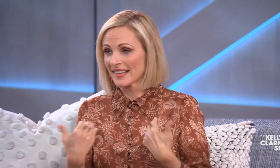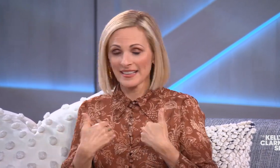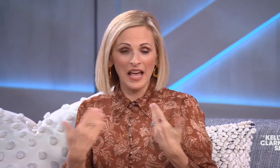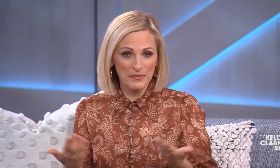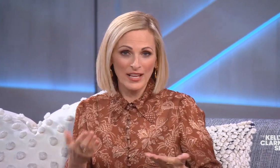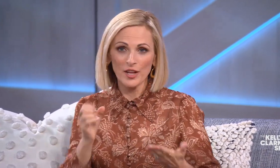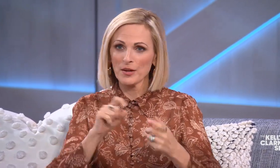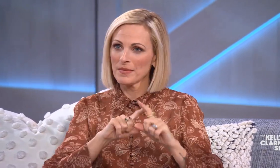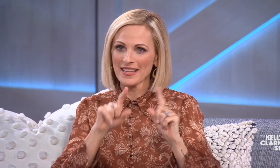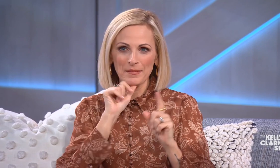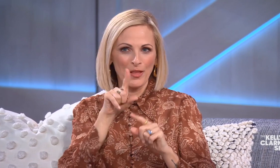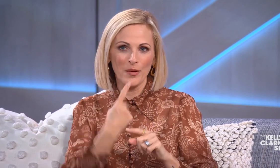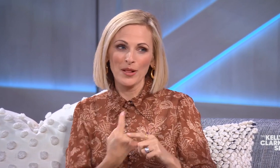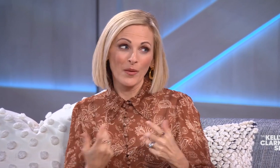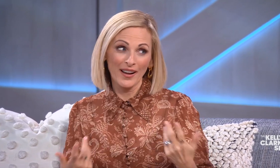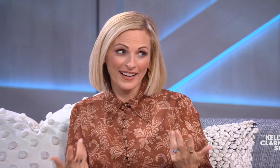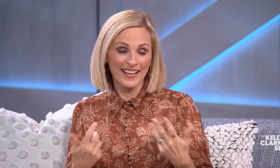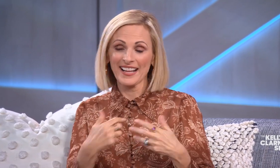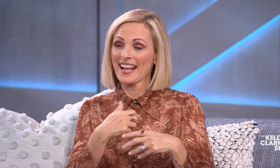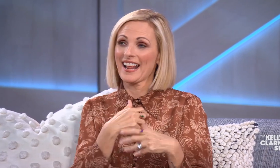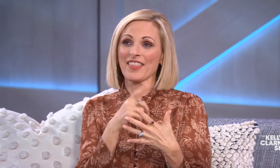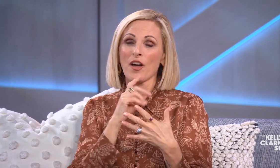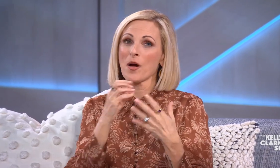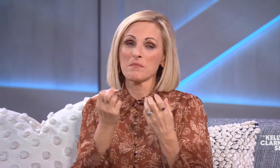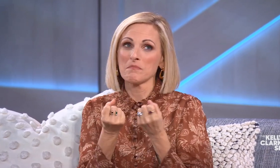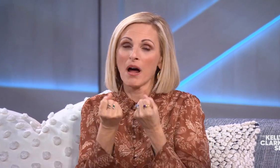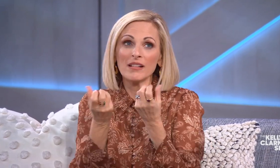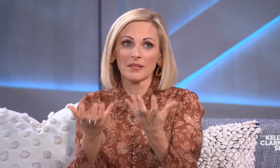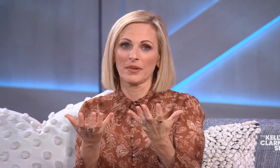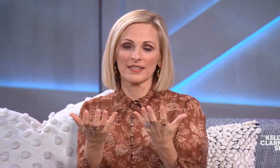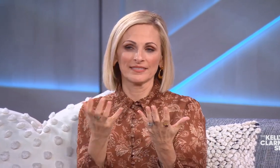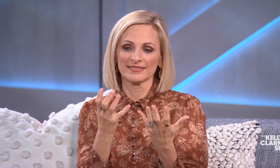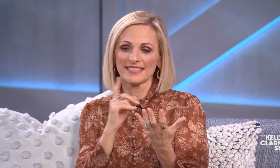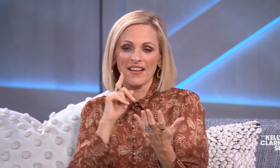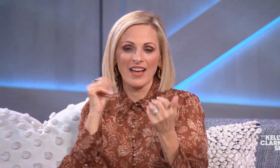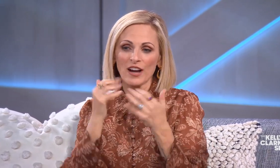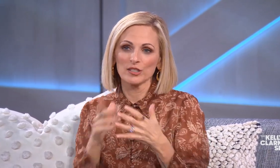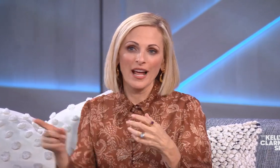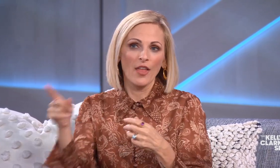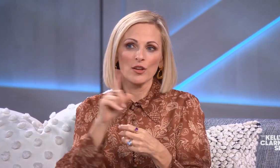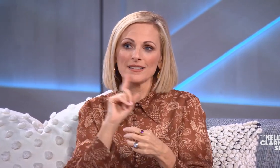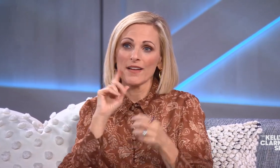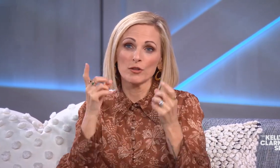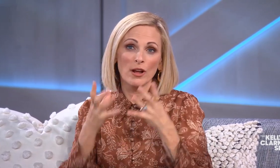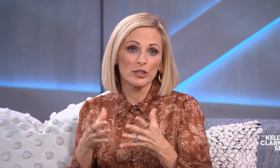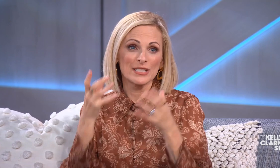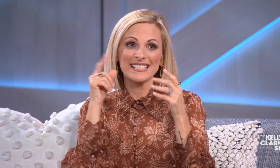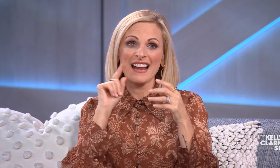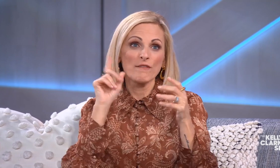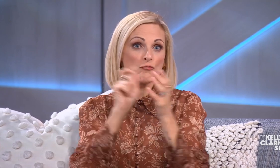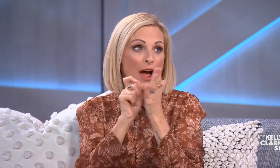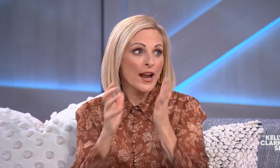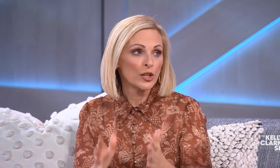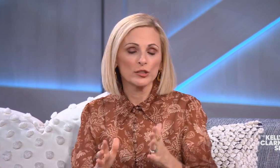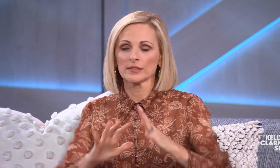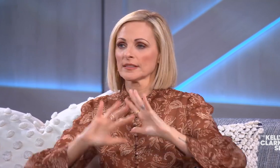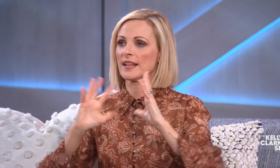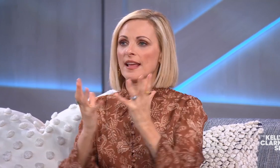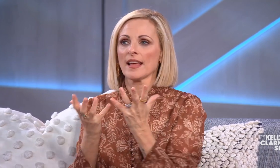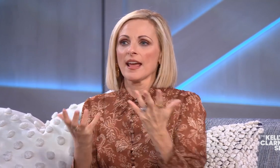that yes I'm here but I'm not the only one. There are so many other deaf actors out there, deaf directors, deaf writers,